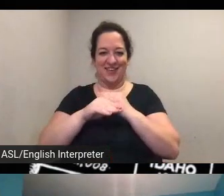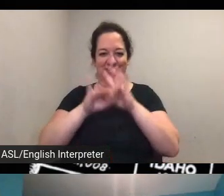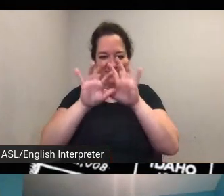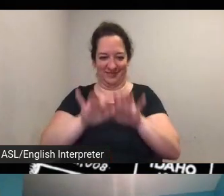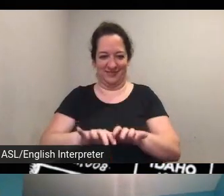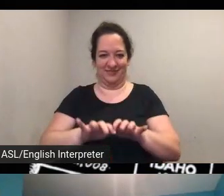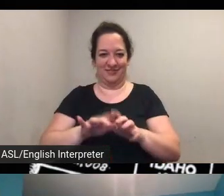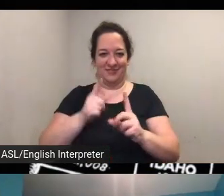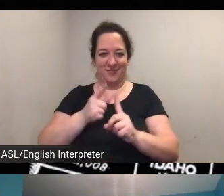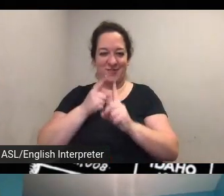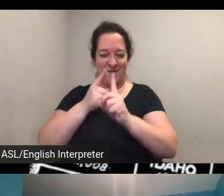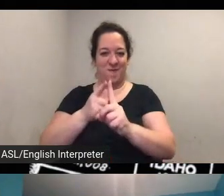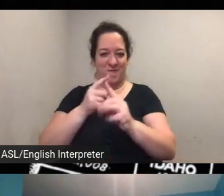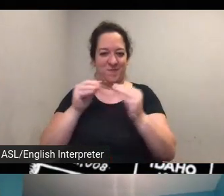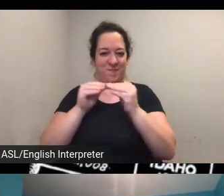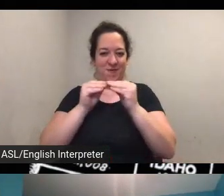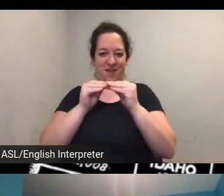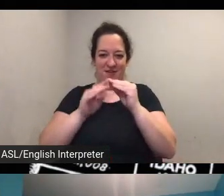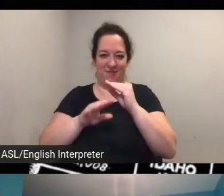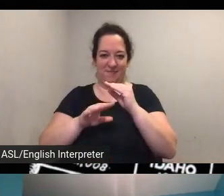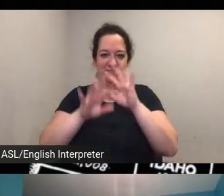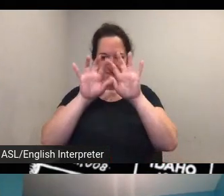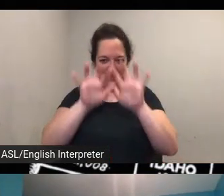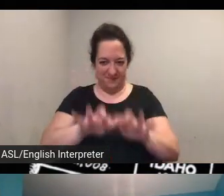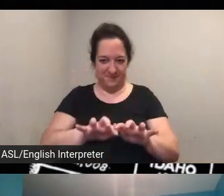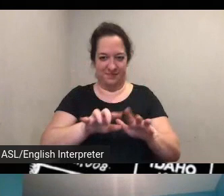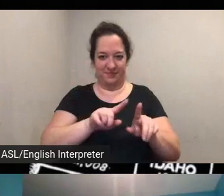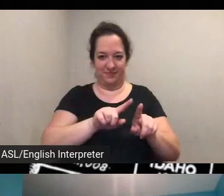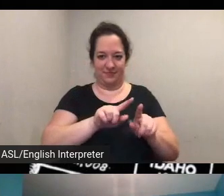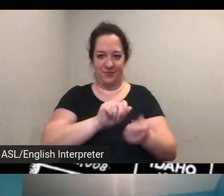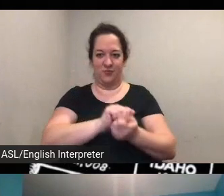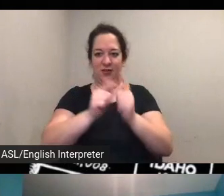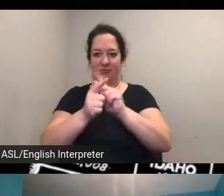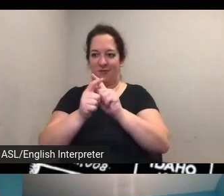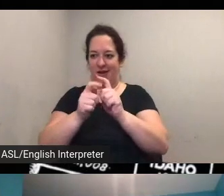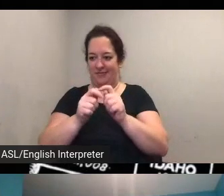yeah and um um especially you know one of the the things that i've noticed